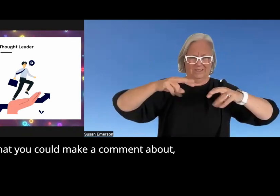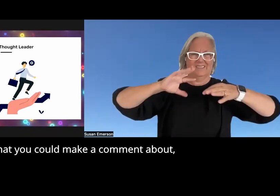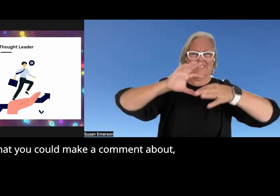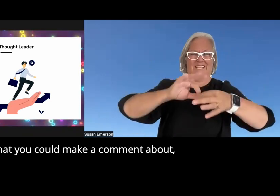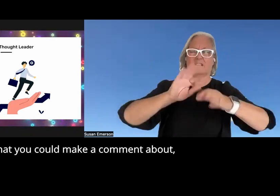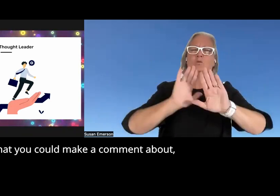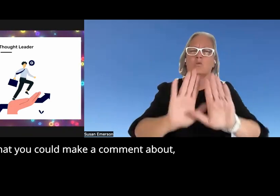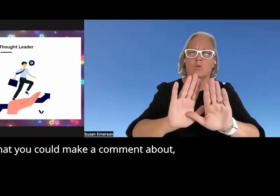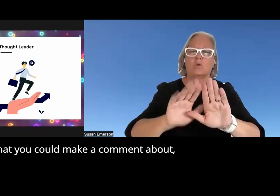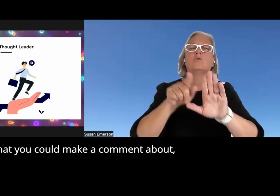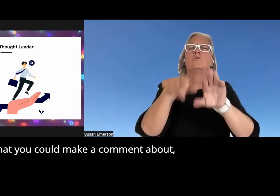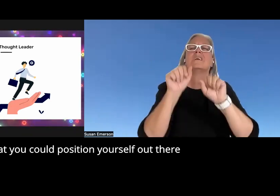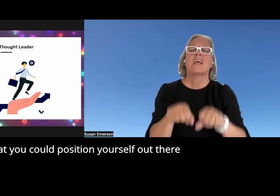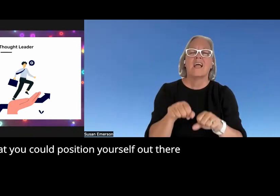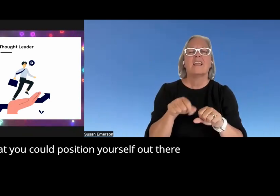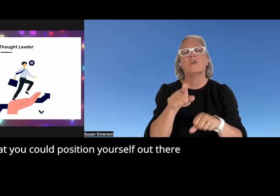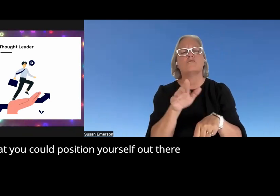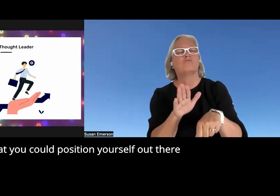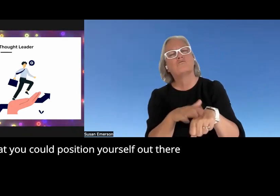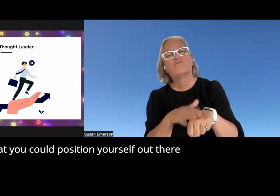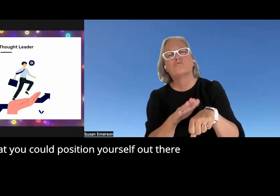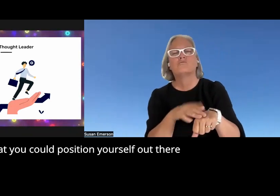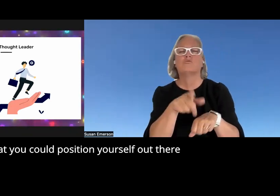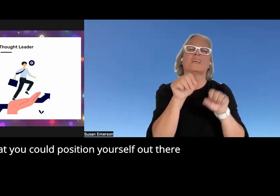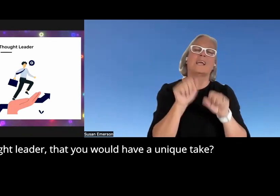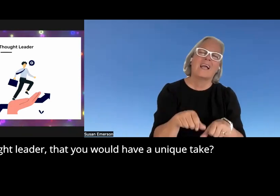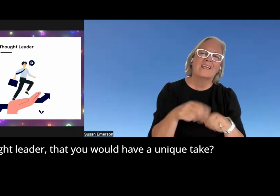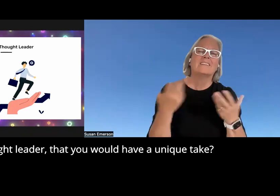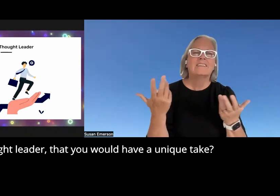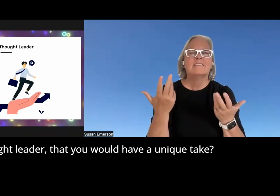that you could make a comment about that you could position yourself out there as a thought